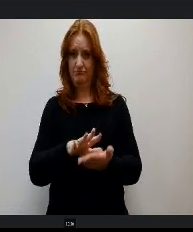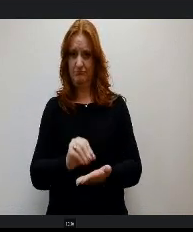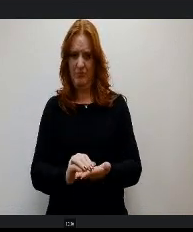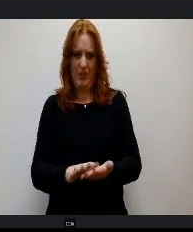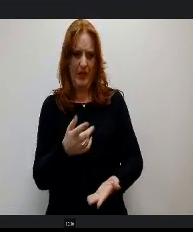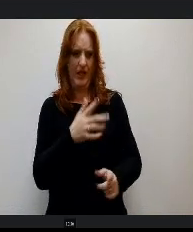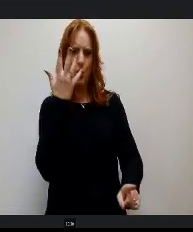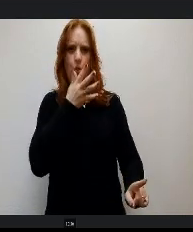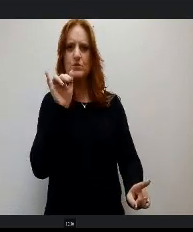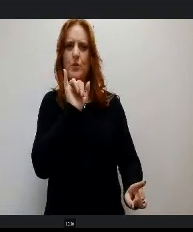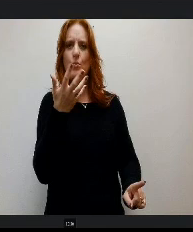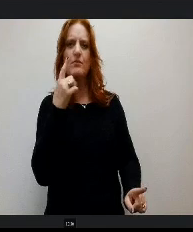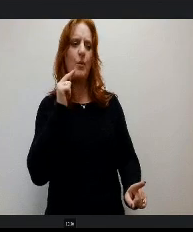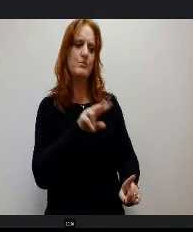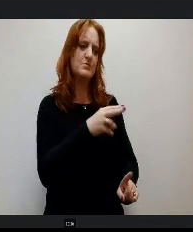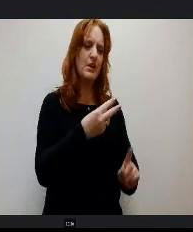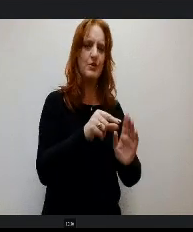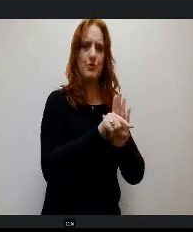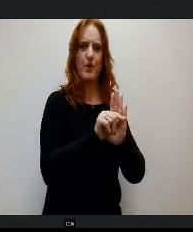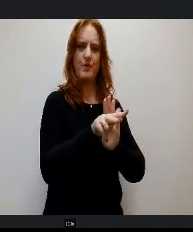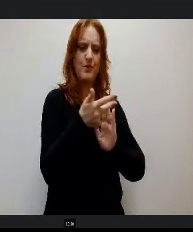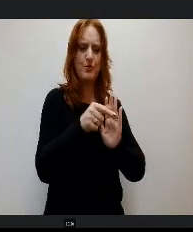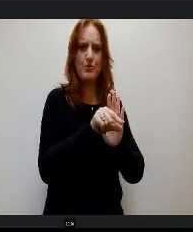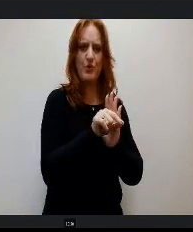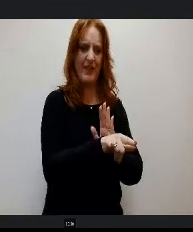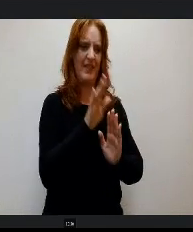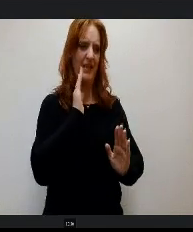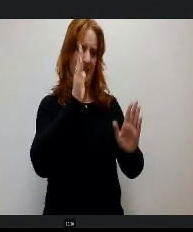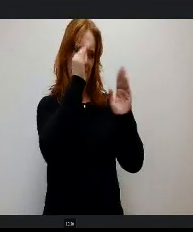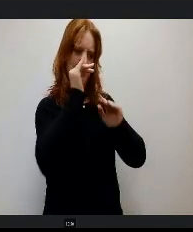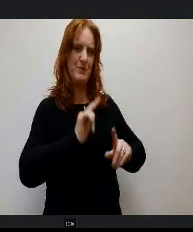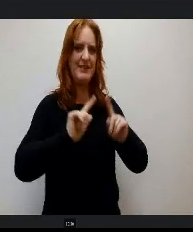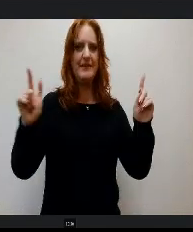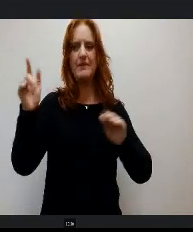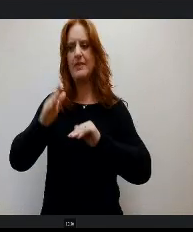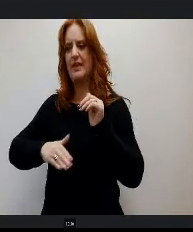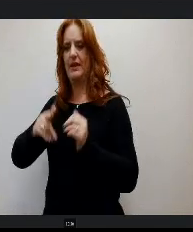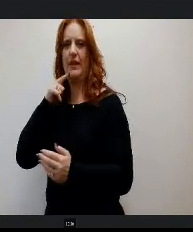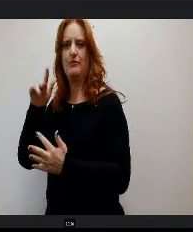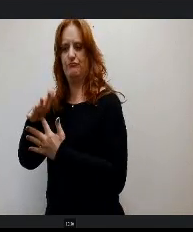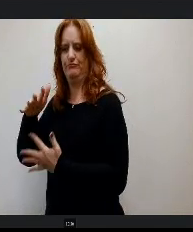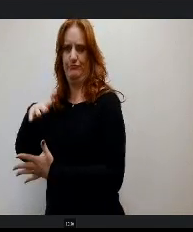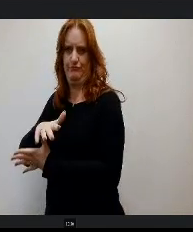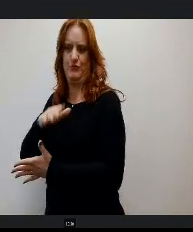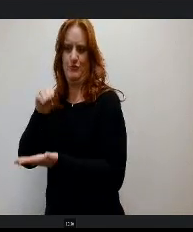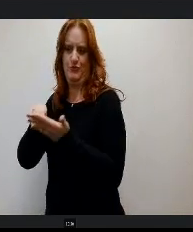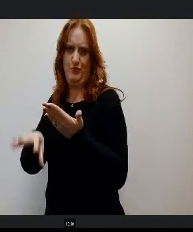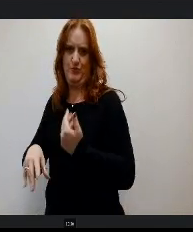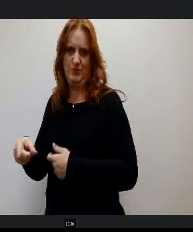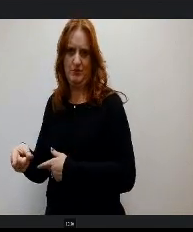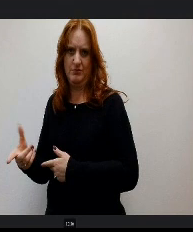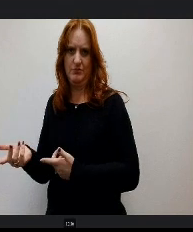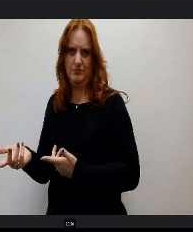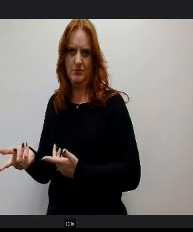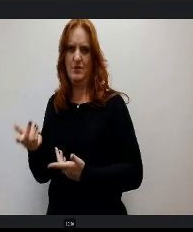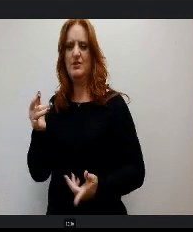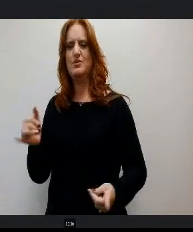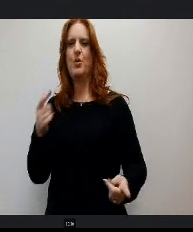obviously the expectation would be different there than it would for 11th or 12th grade students. So that's something that'll be built into it in the work that will happen in the fall.